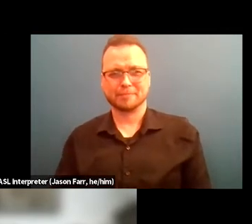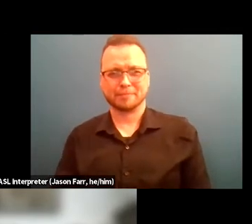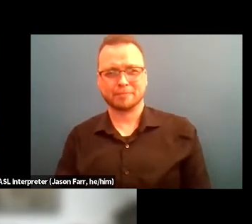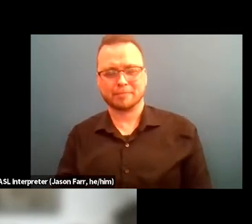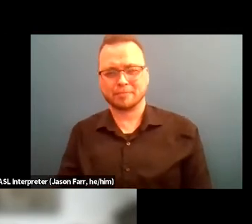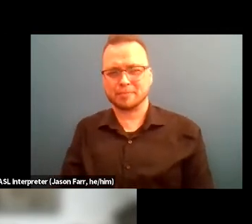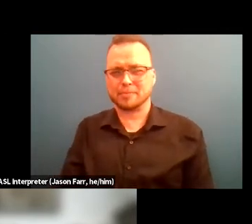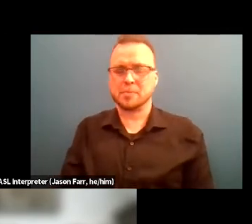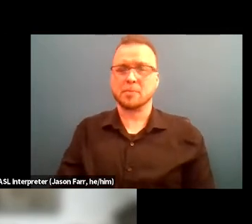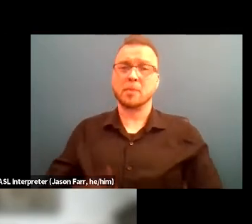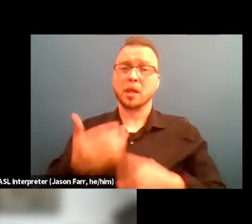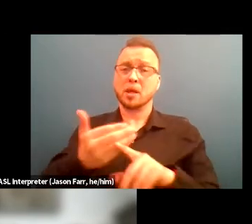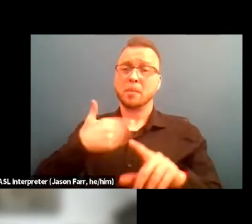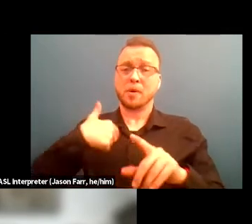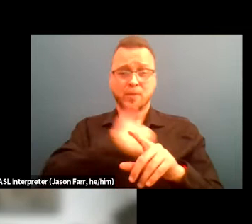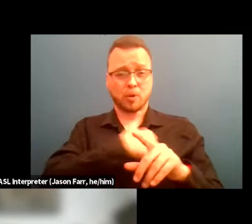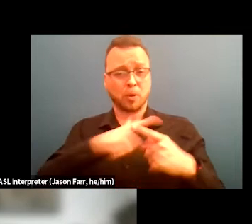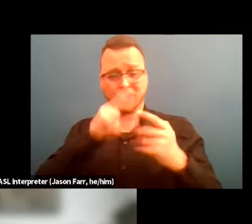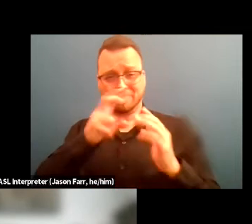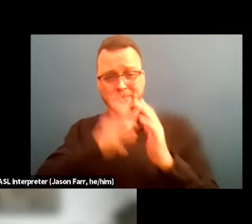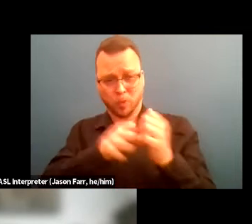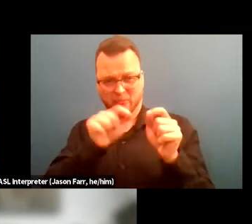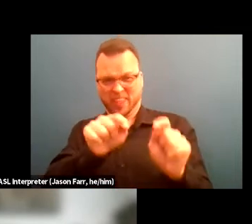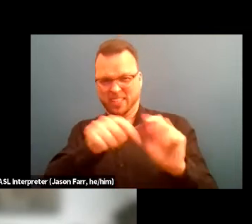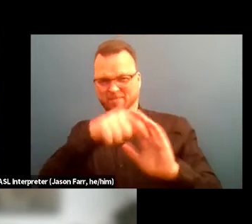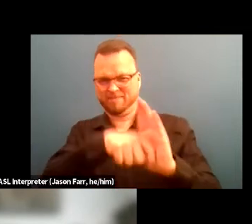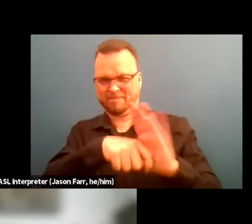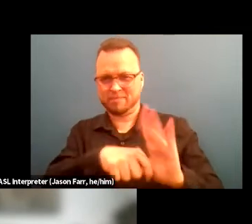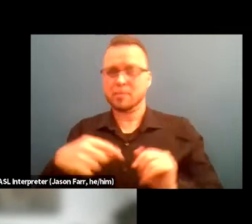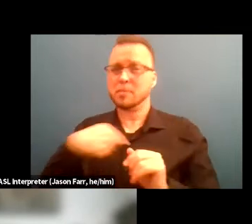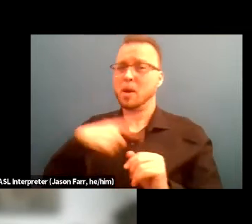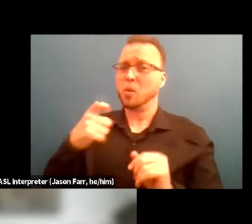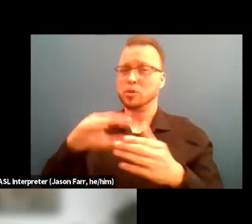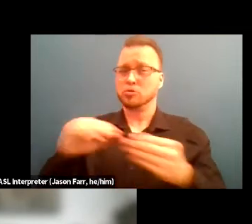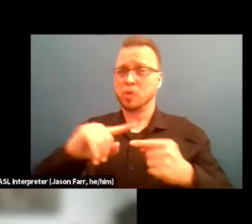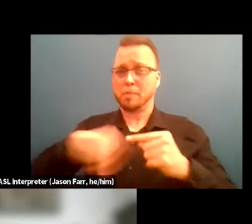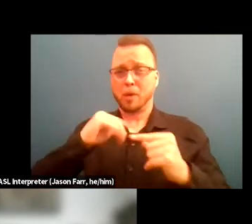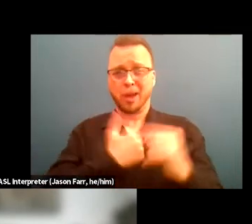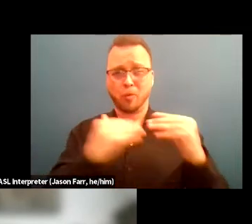Okay, so before we go into this one, I also wanted to say a little piece on our peer recovery mentors.